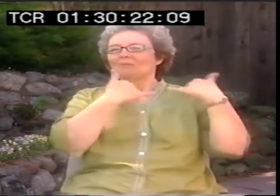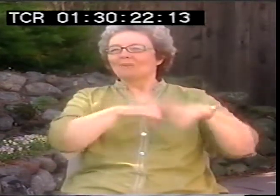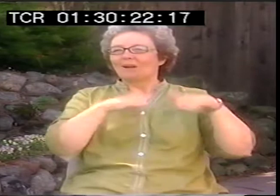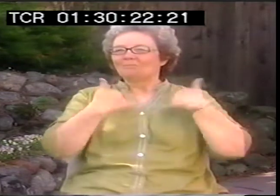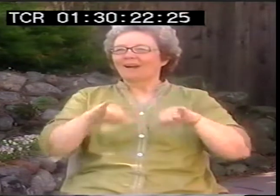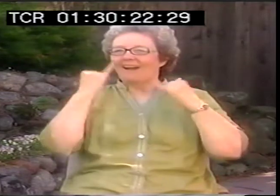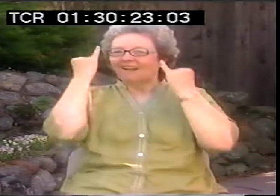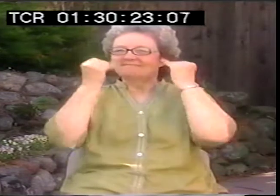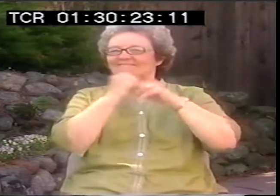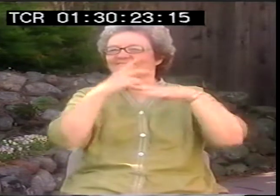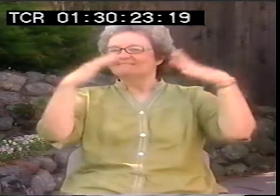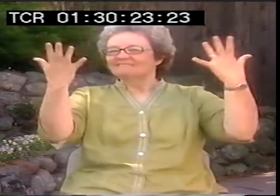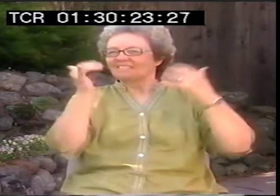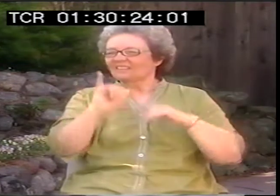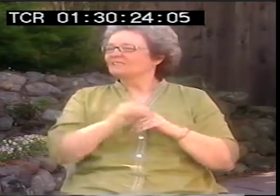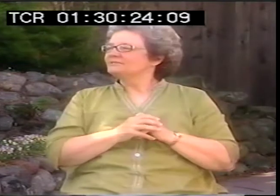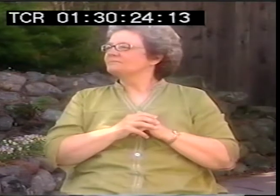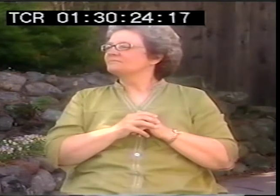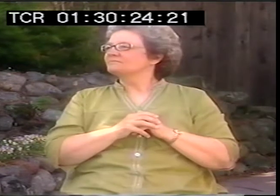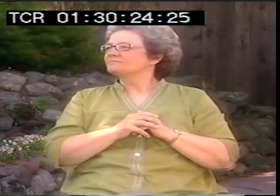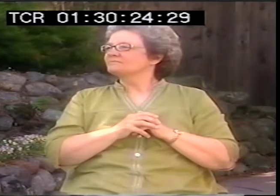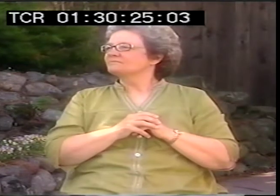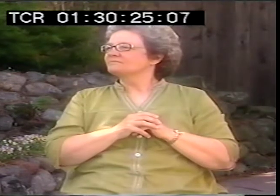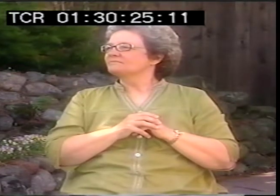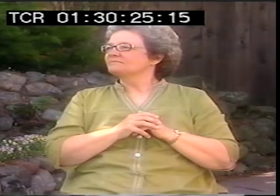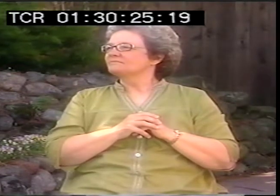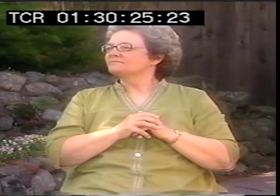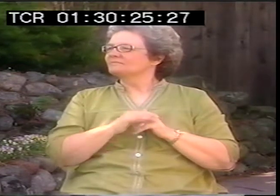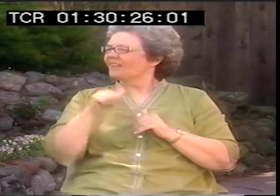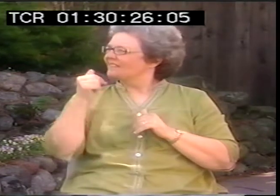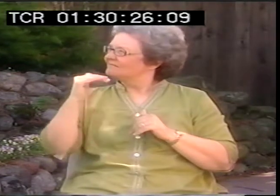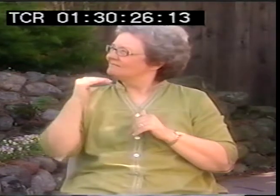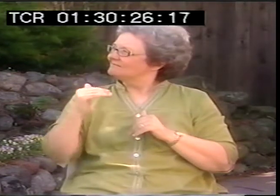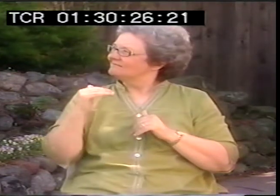The thing becomes the thing. But the idea that you could play with those constructs